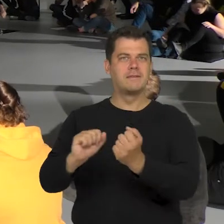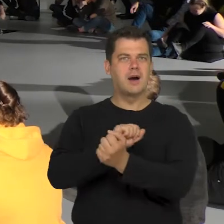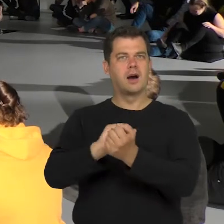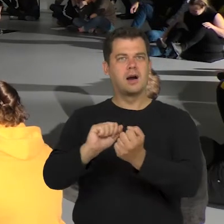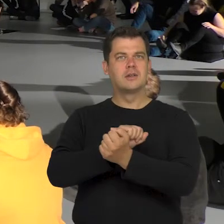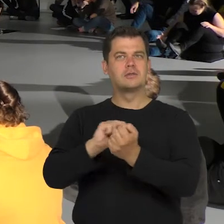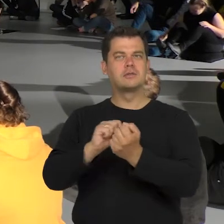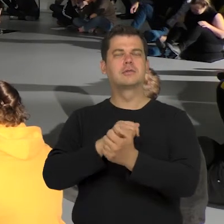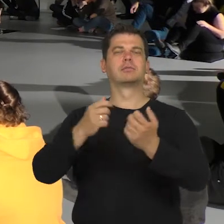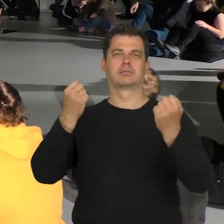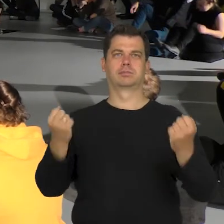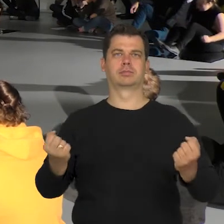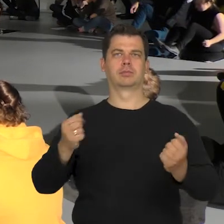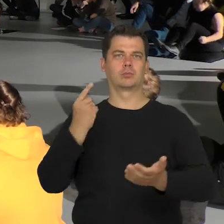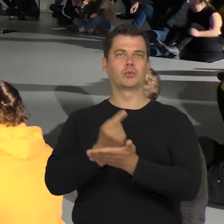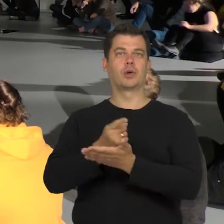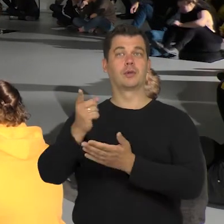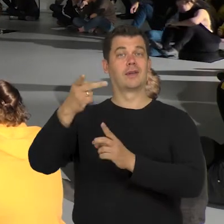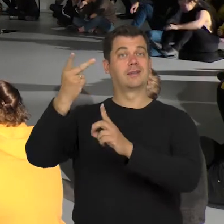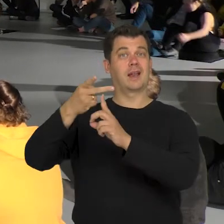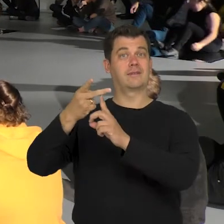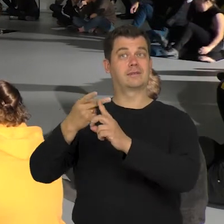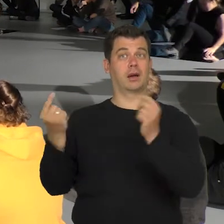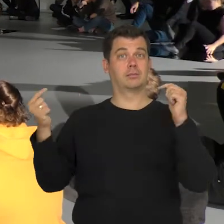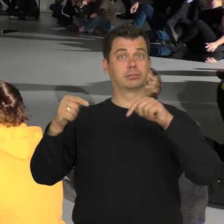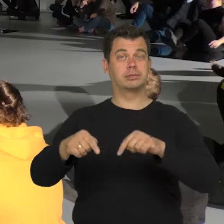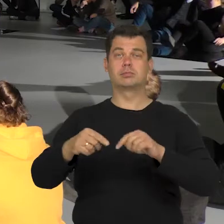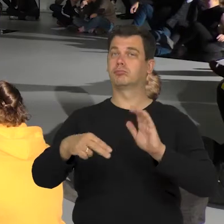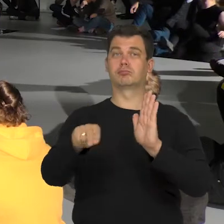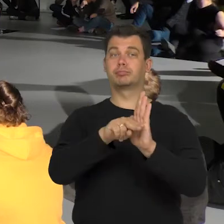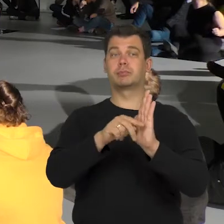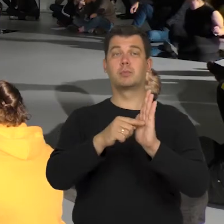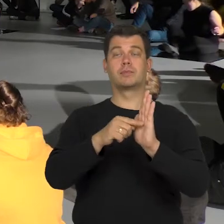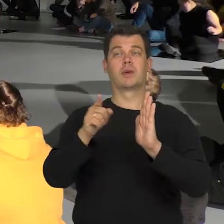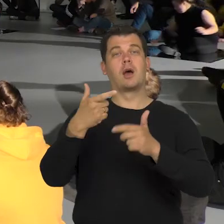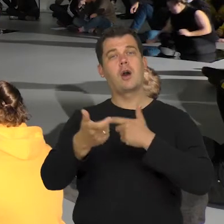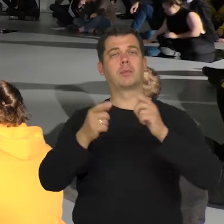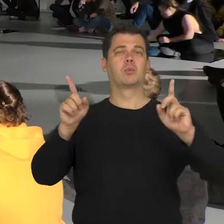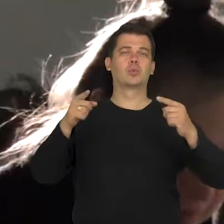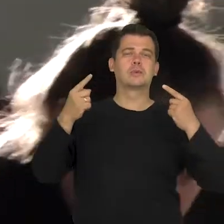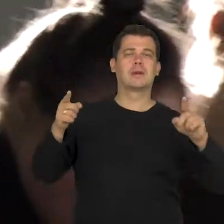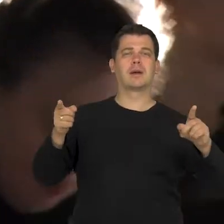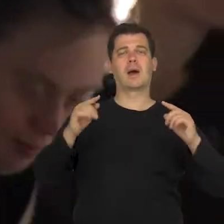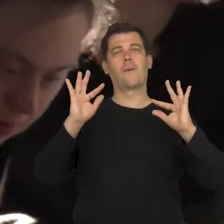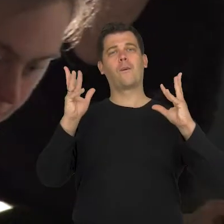at the beginning of meetings, to tell journalists that we don't want them to use any emotional or teary